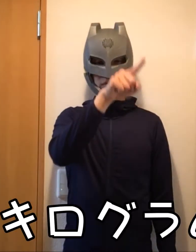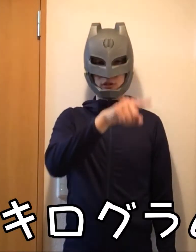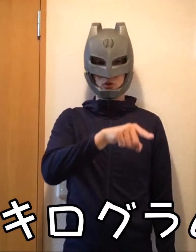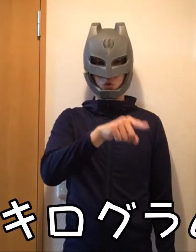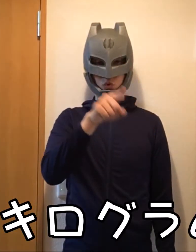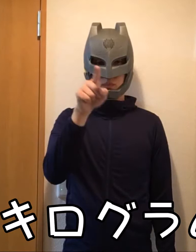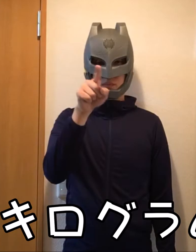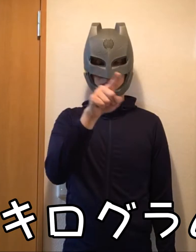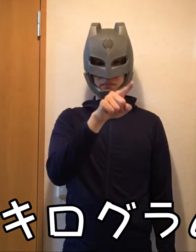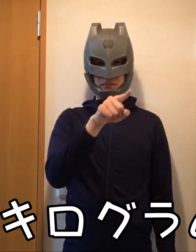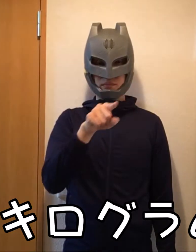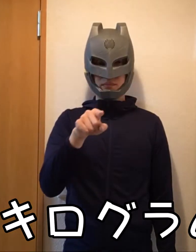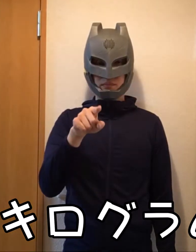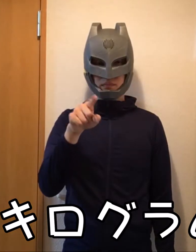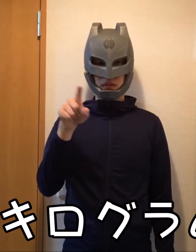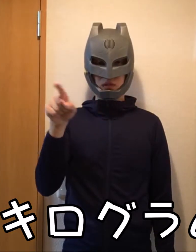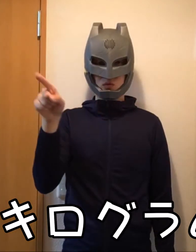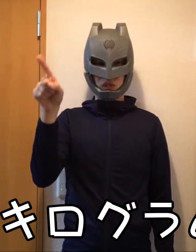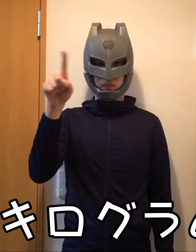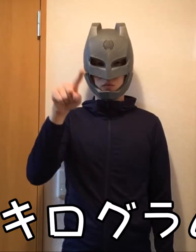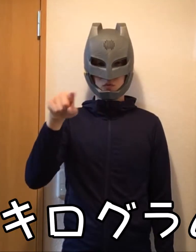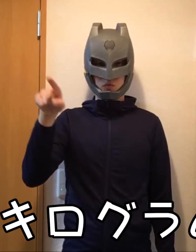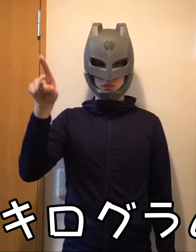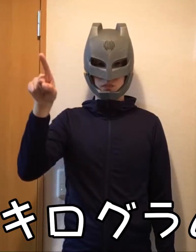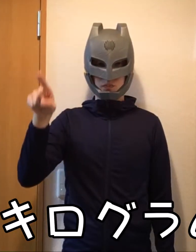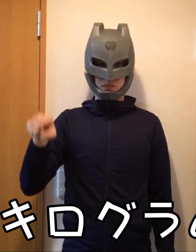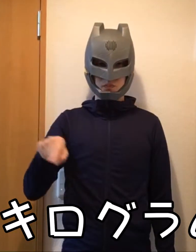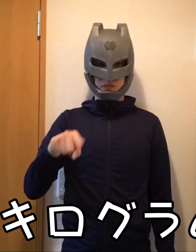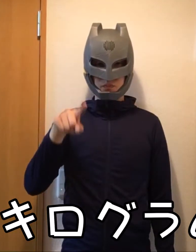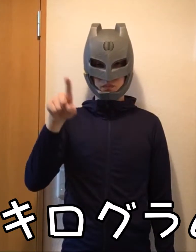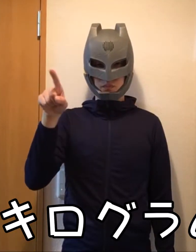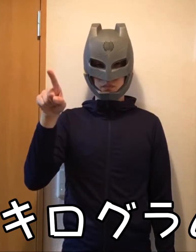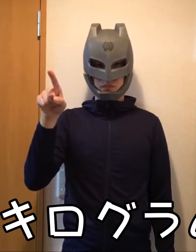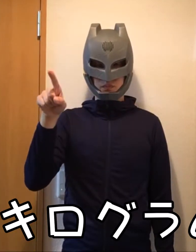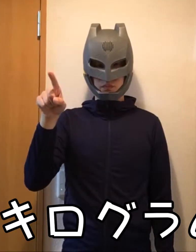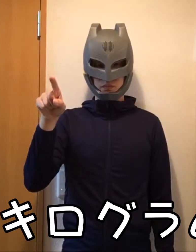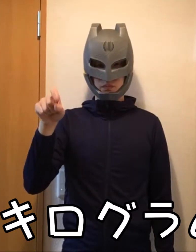Kilogram